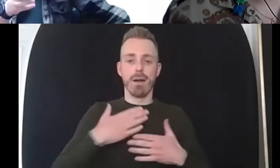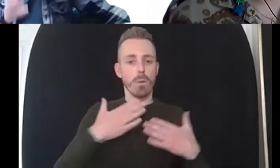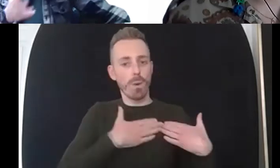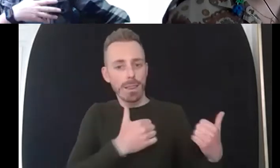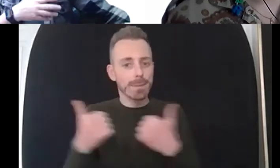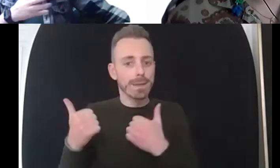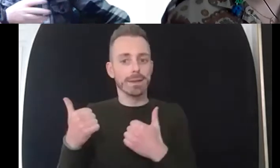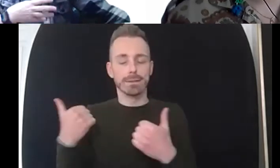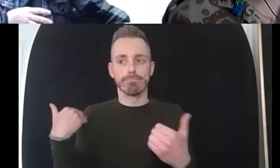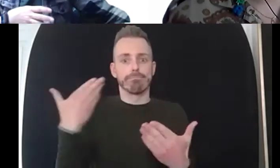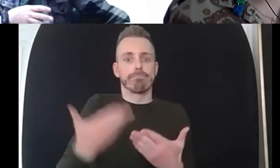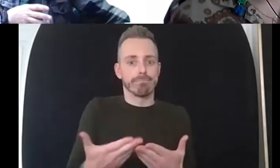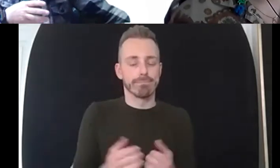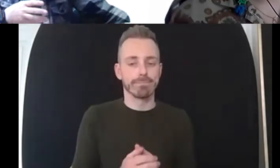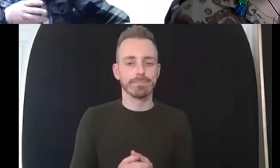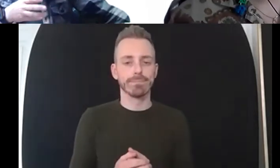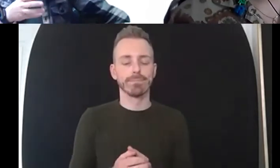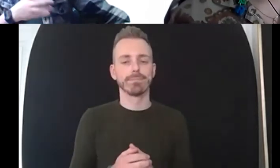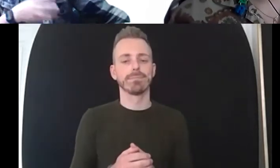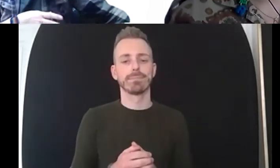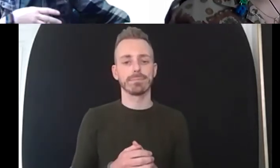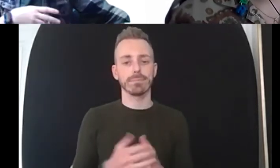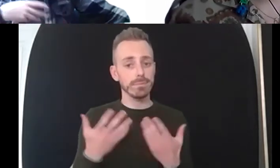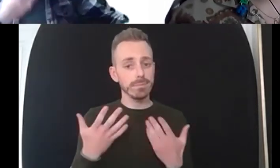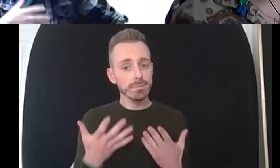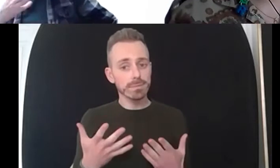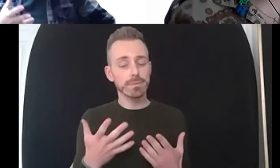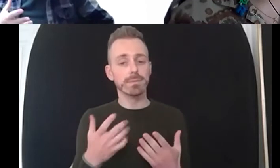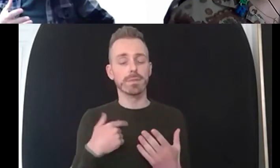conversation i had to today as uh with some trainee therapists is that as a therapist